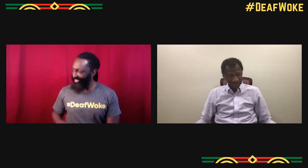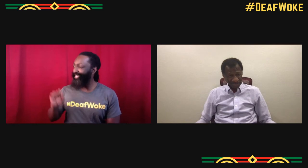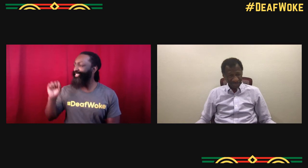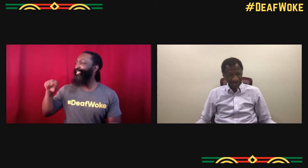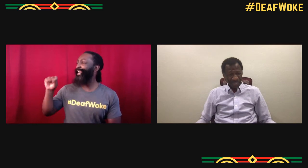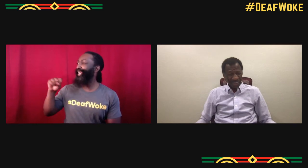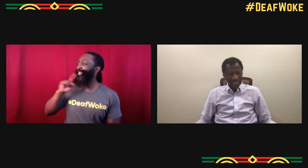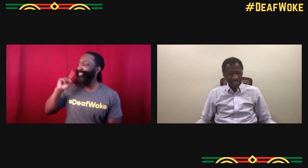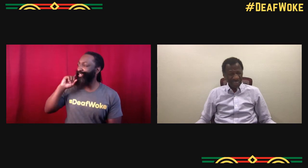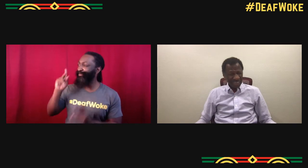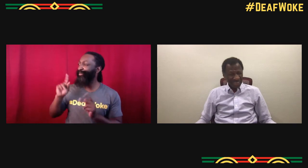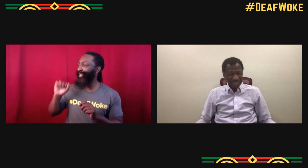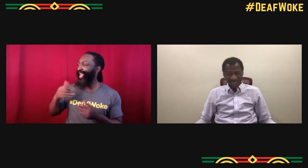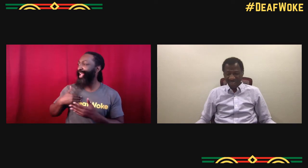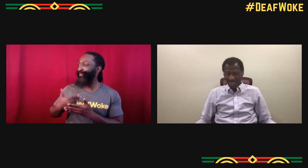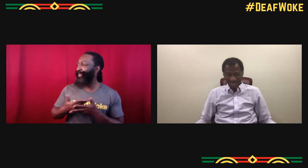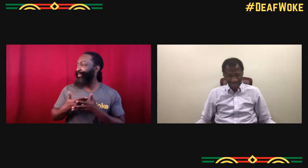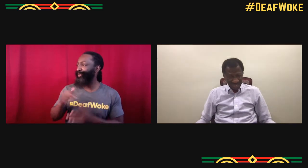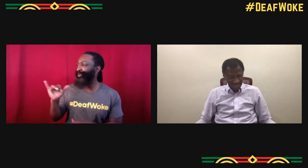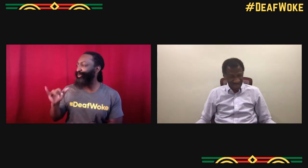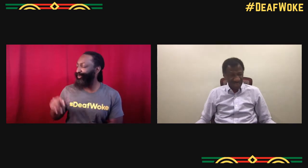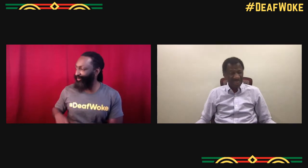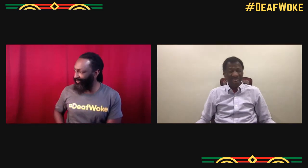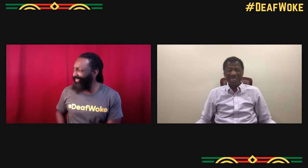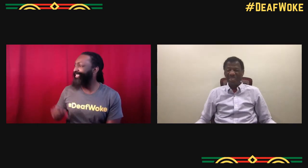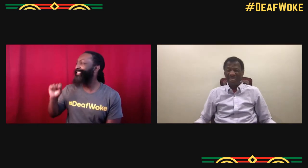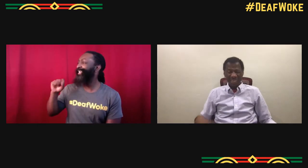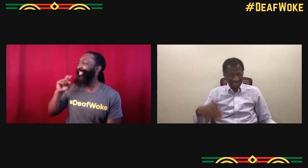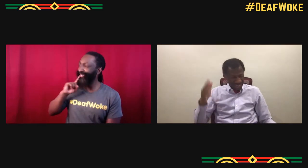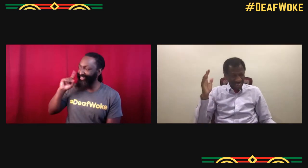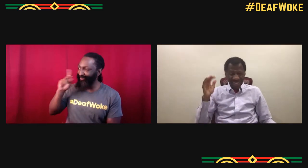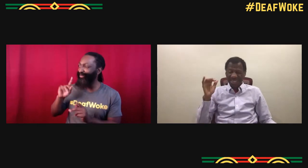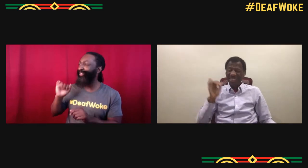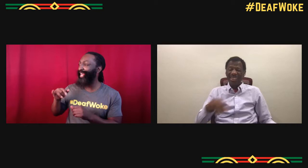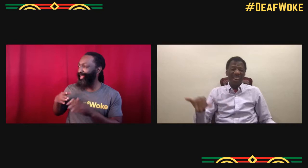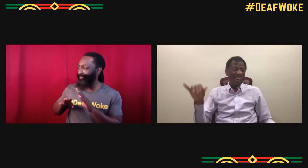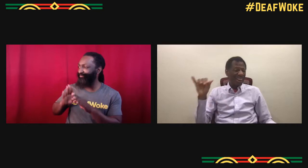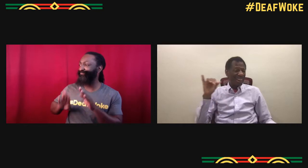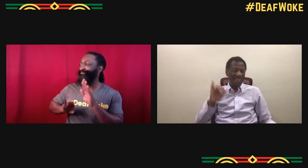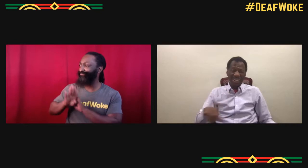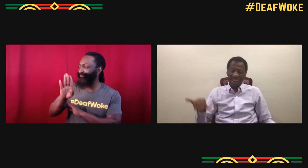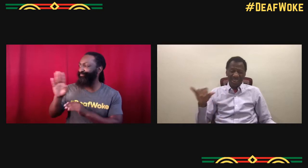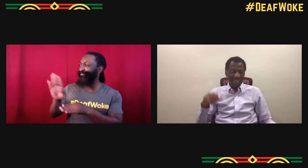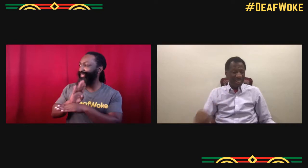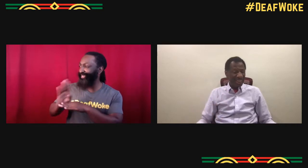I mean, you have to tell people every day deaf people can drive too. Deaf people can have babies too.